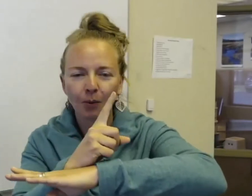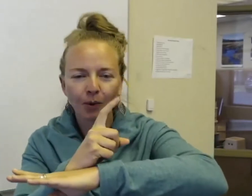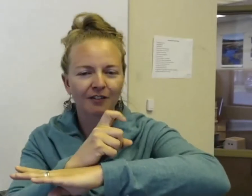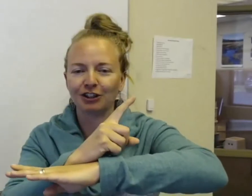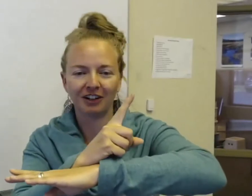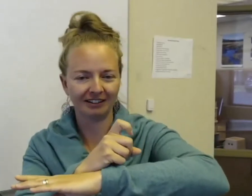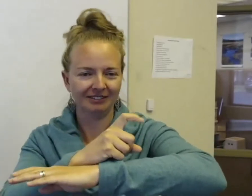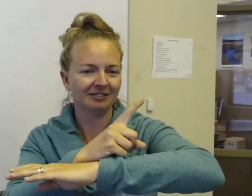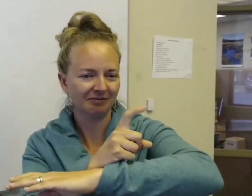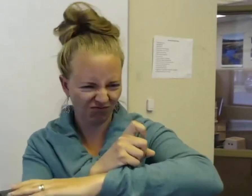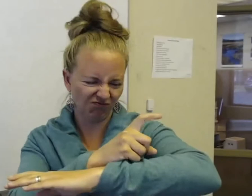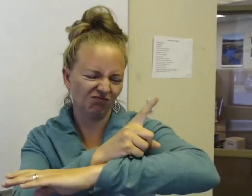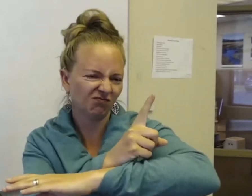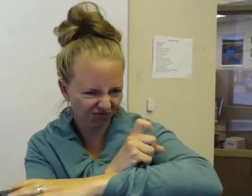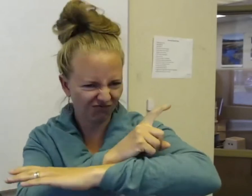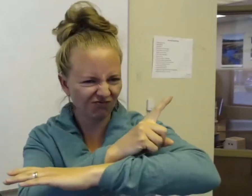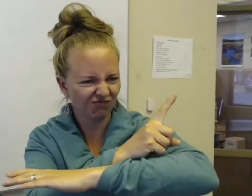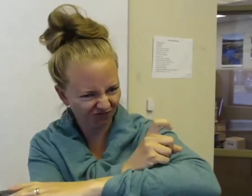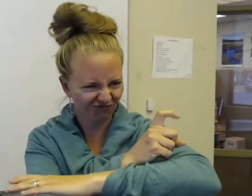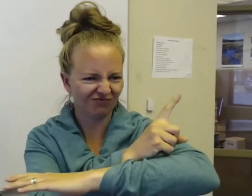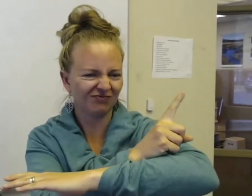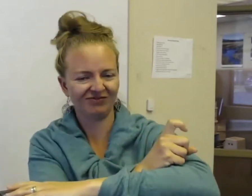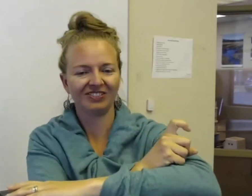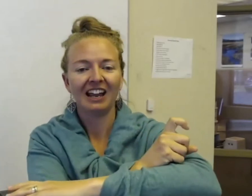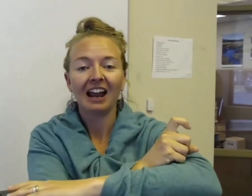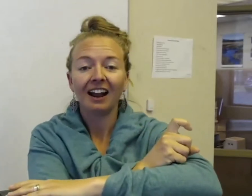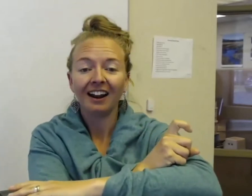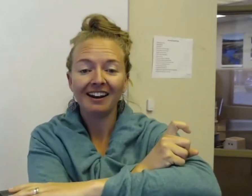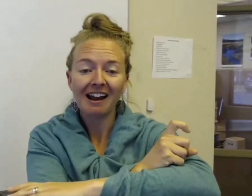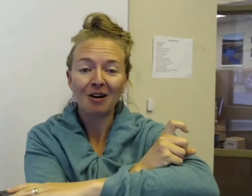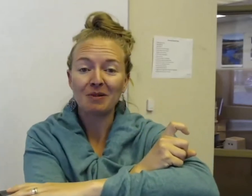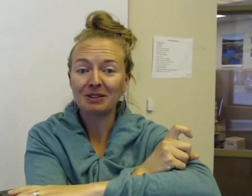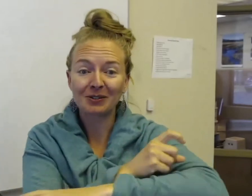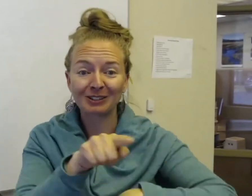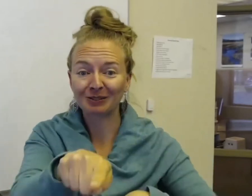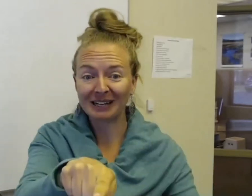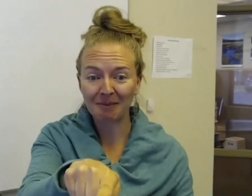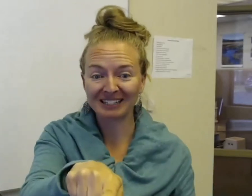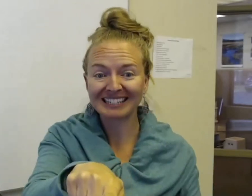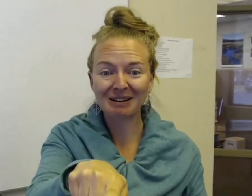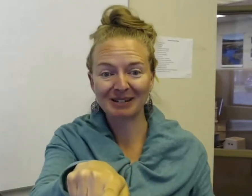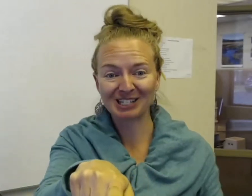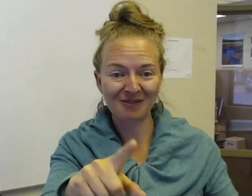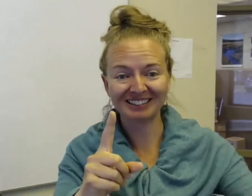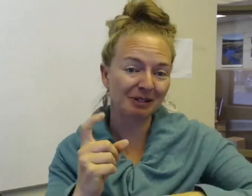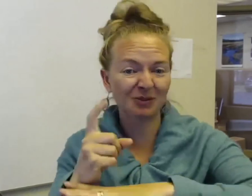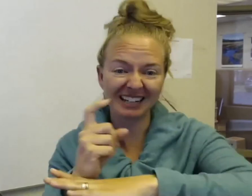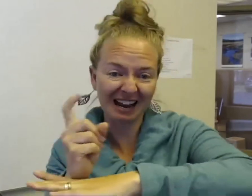whatever you're feeling. Now maybe the critter is really happy. I see somebody showing somebody's really happy.